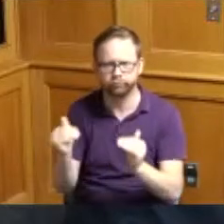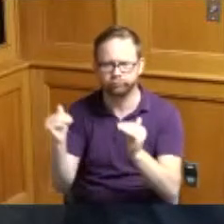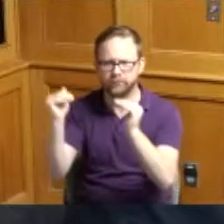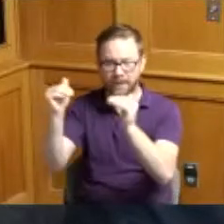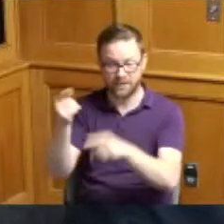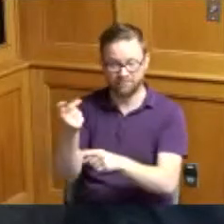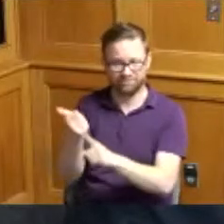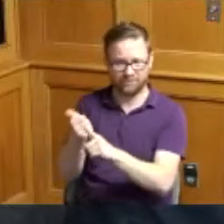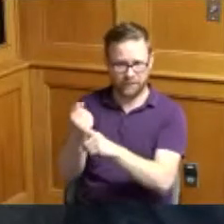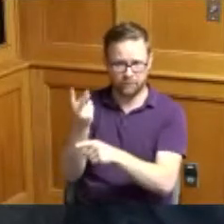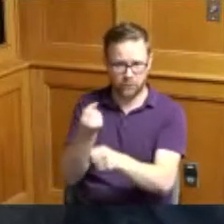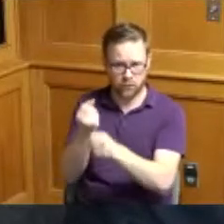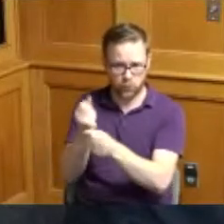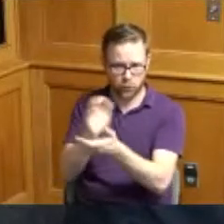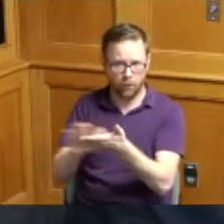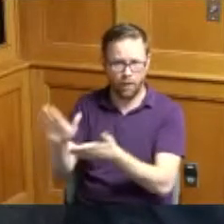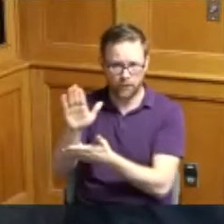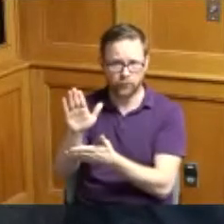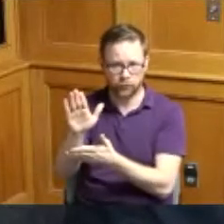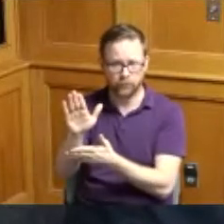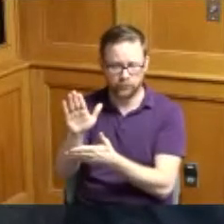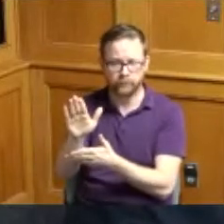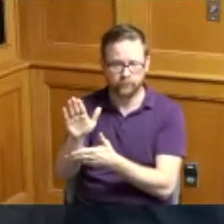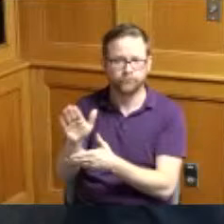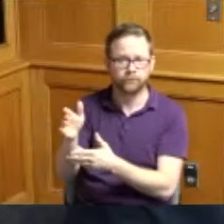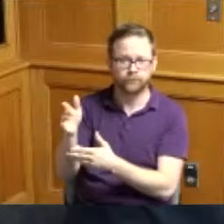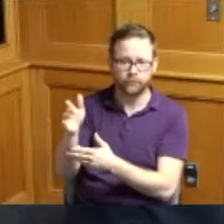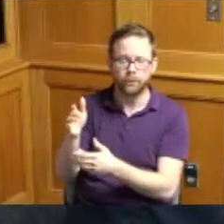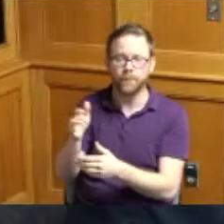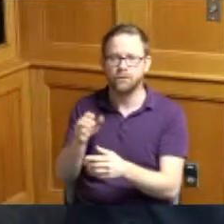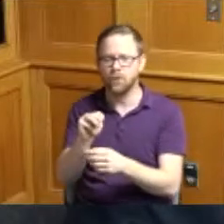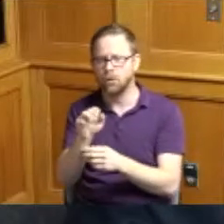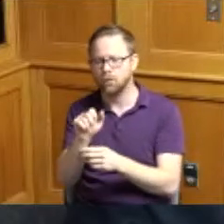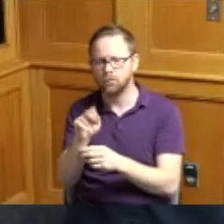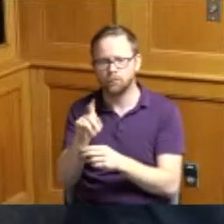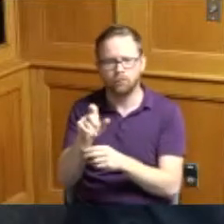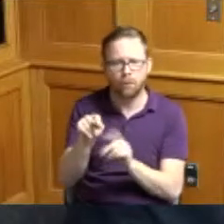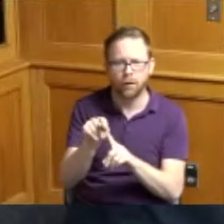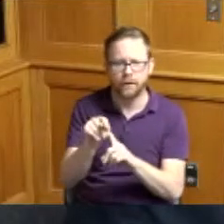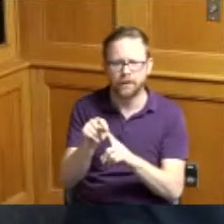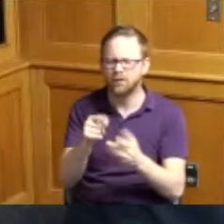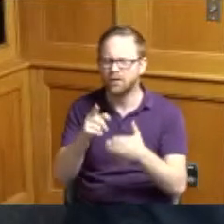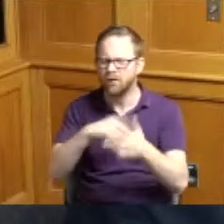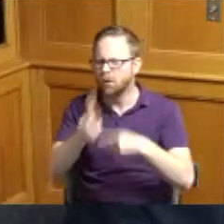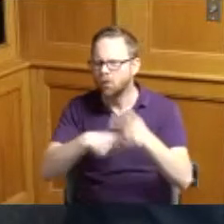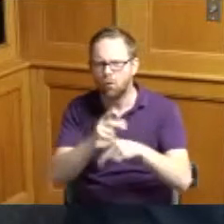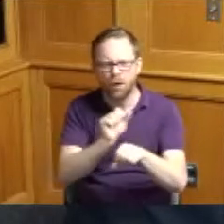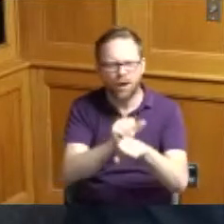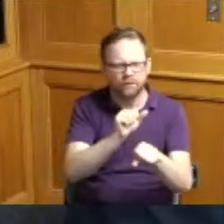institution and how they respond to Market demands for jobs that are in demand and so